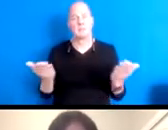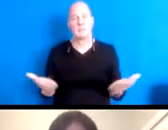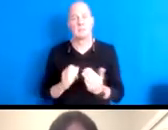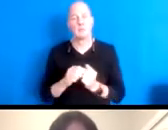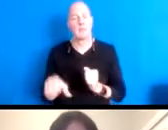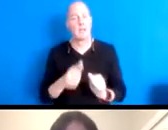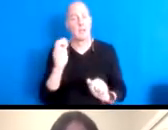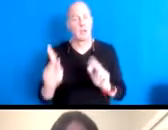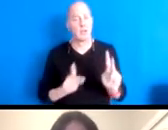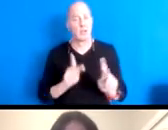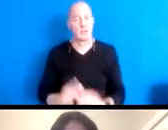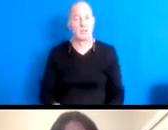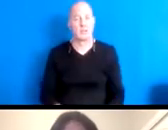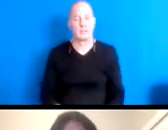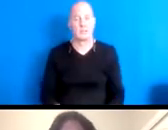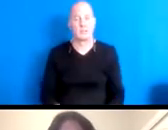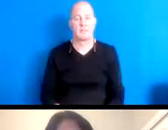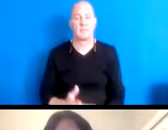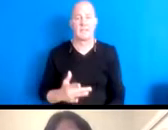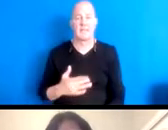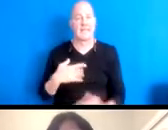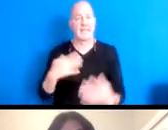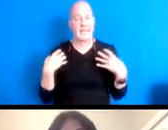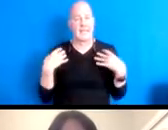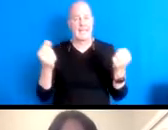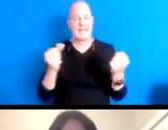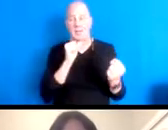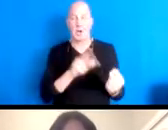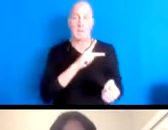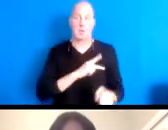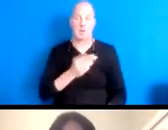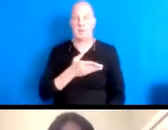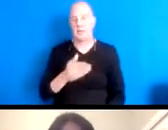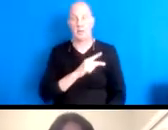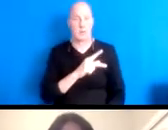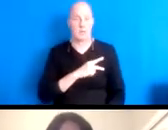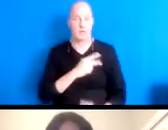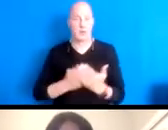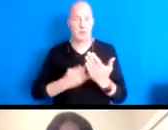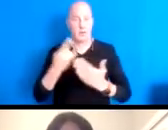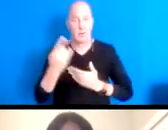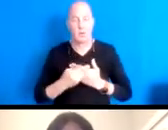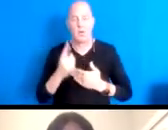16:24:03 Healing rather than a personal venture, or a personal project or a financial burden.